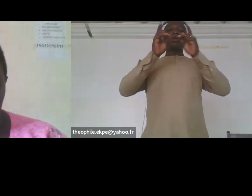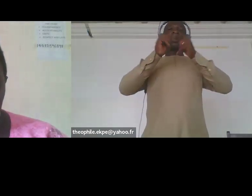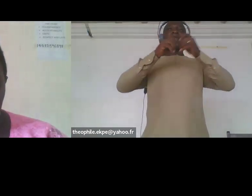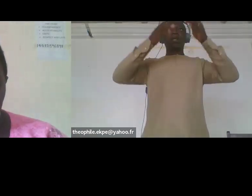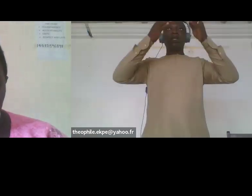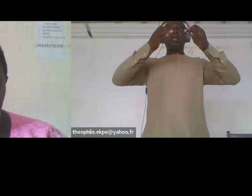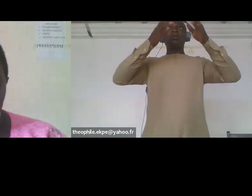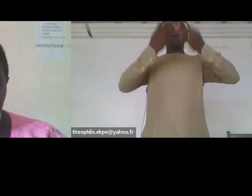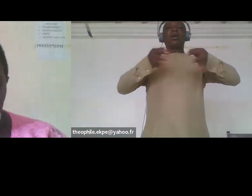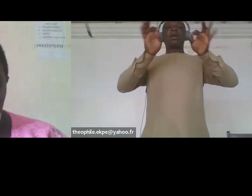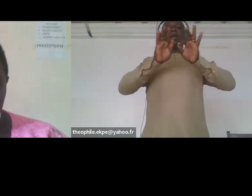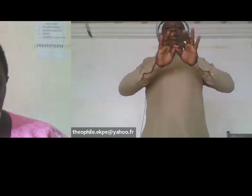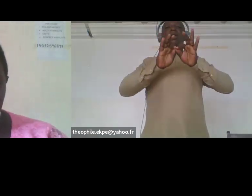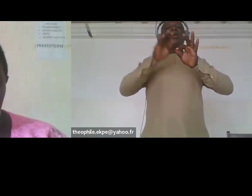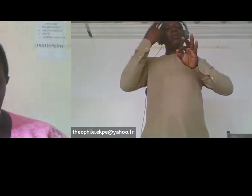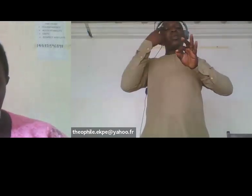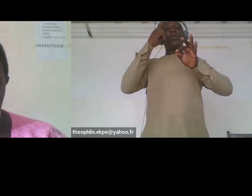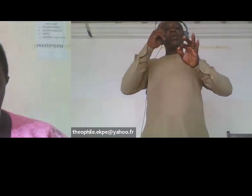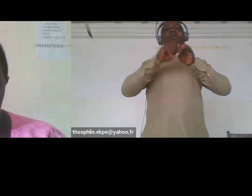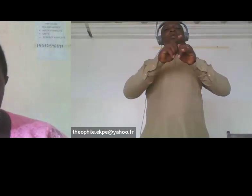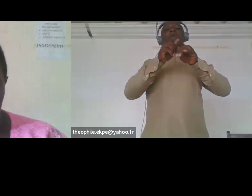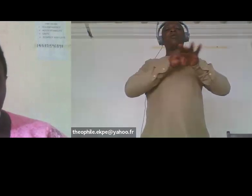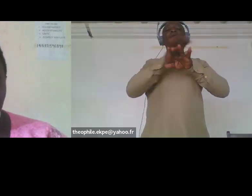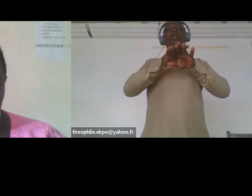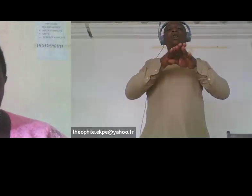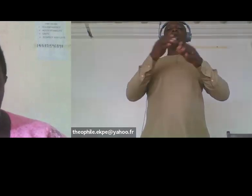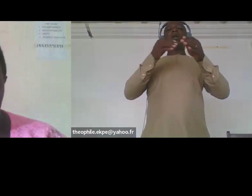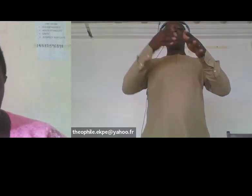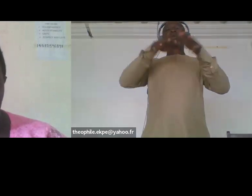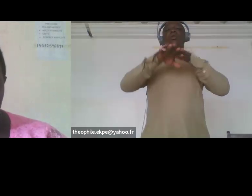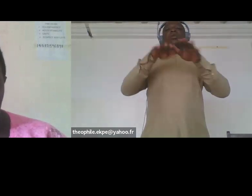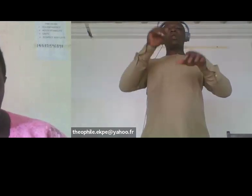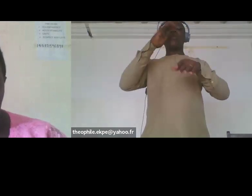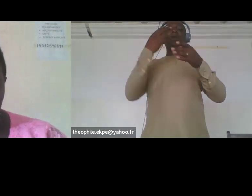of women with disabilities in their local government plans and budgets in